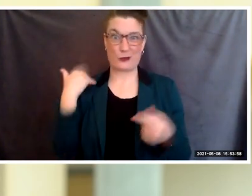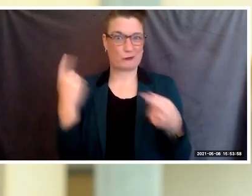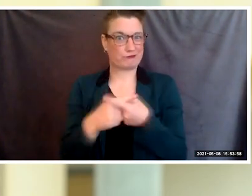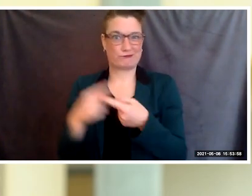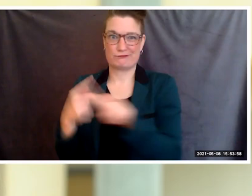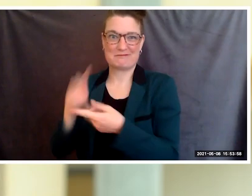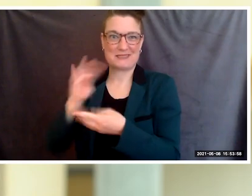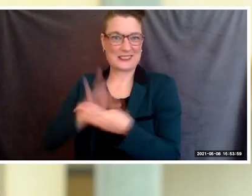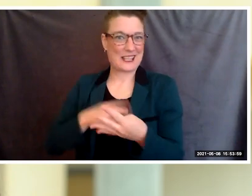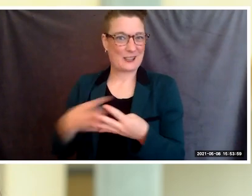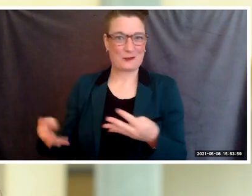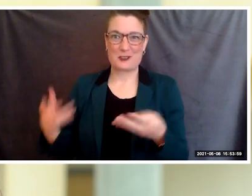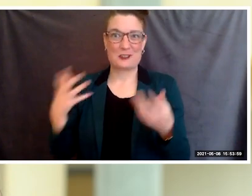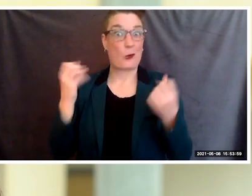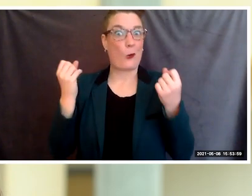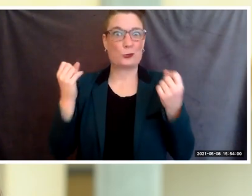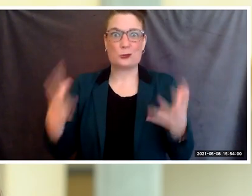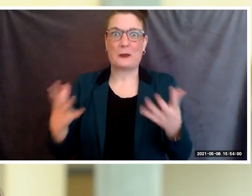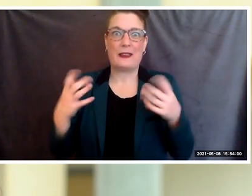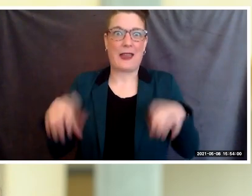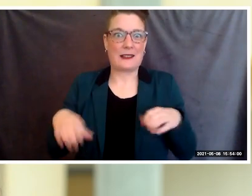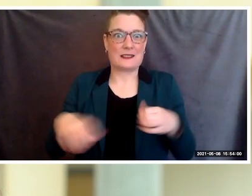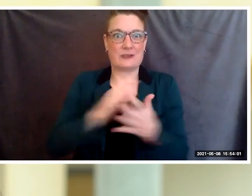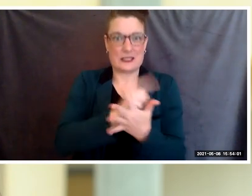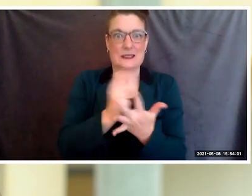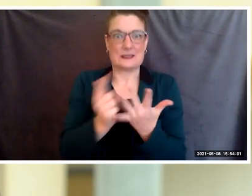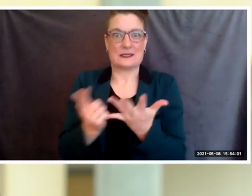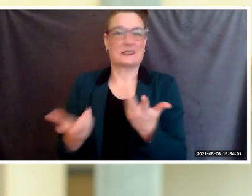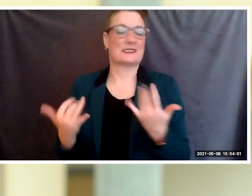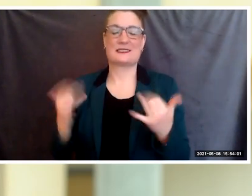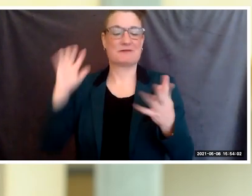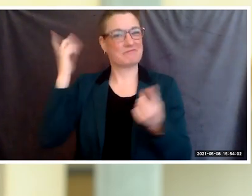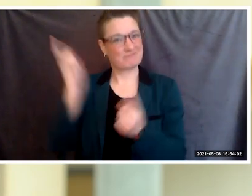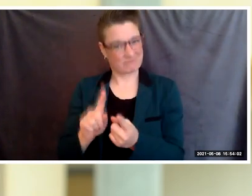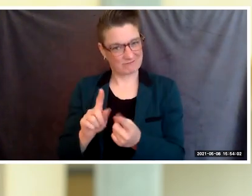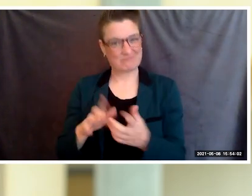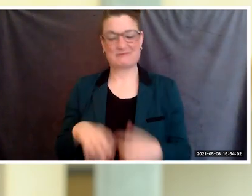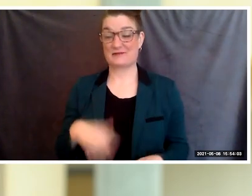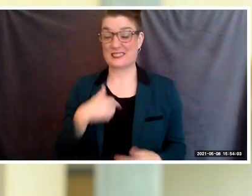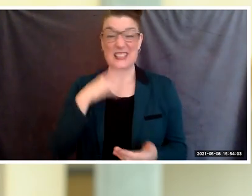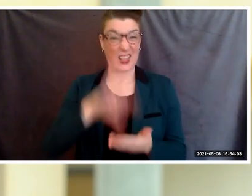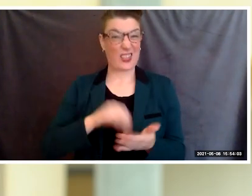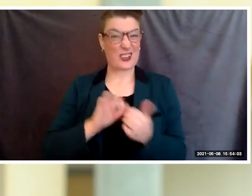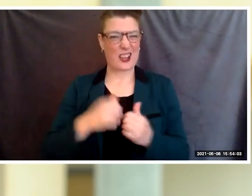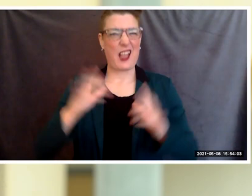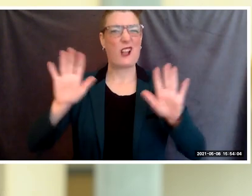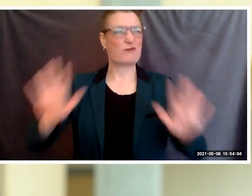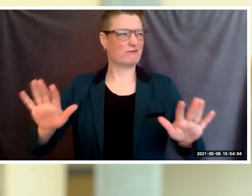and too many activities. I have learned to adjust and be present and pay attention